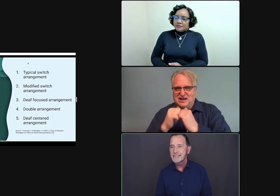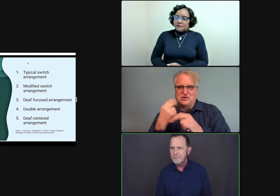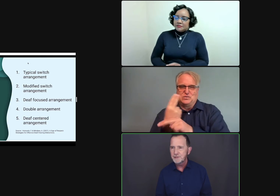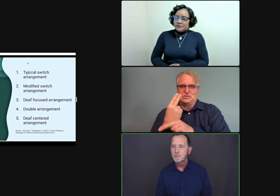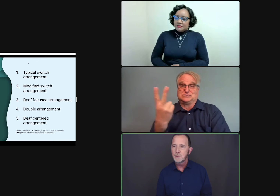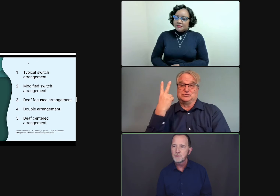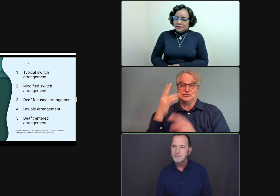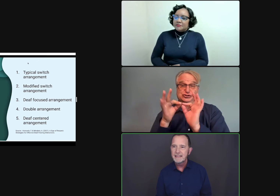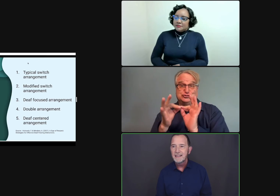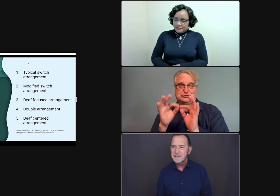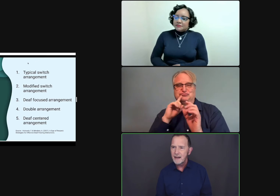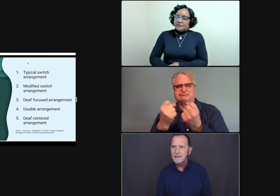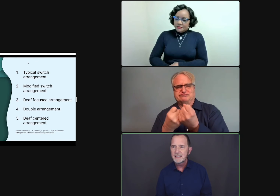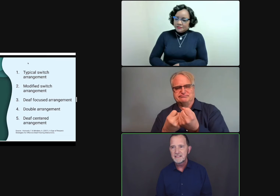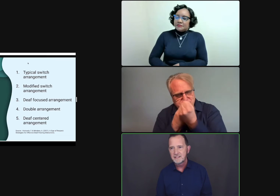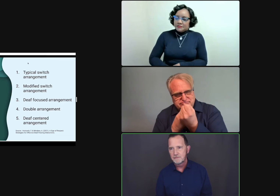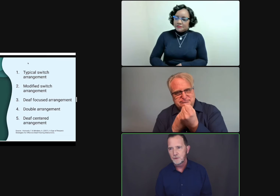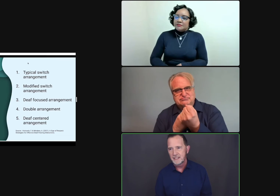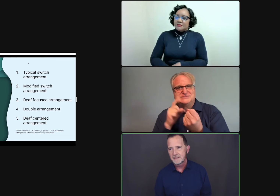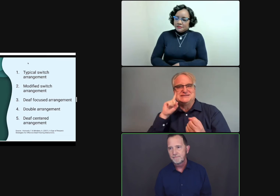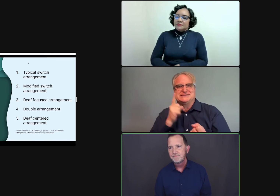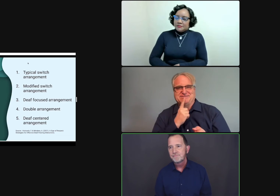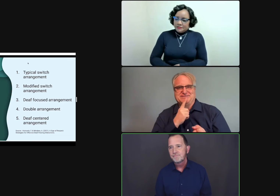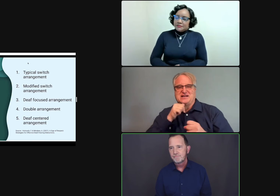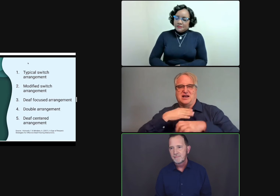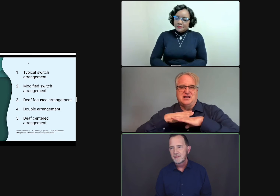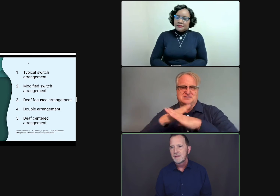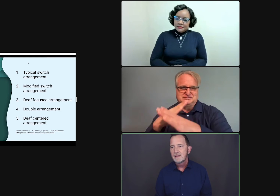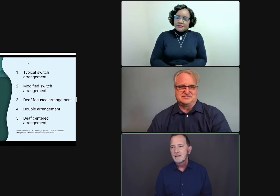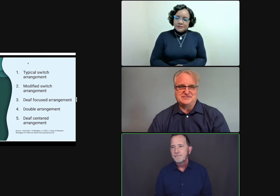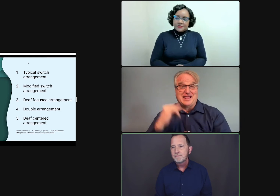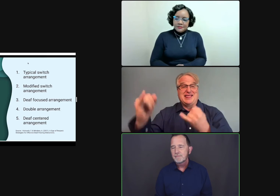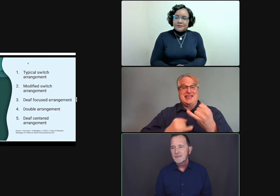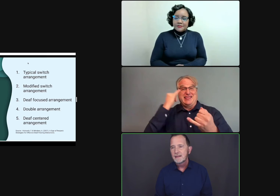the same interpreter will speak so that I'll have a consistent voice.